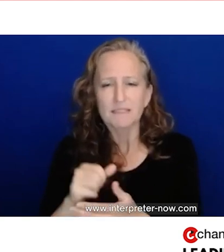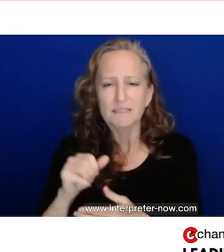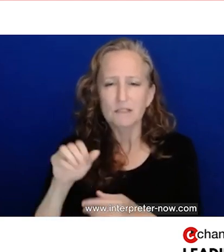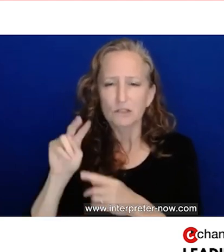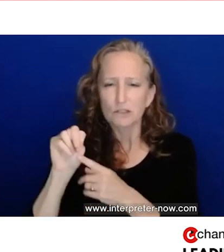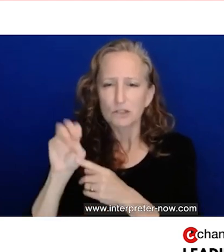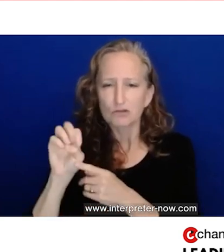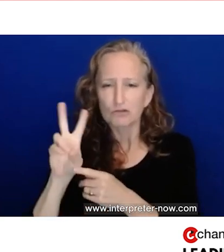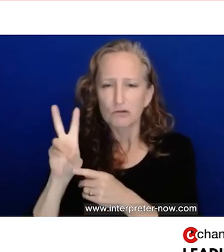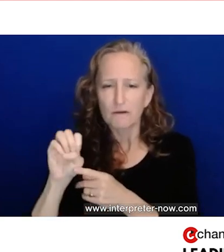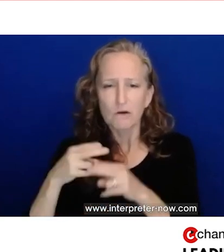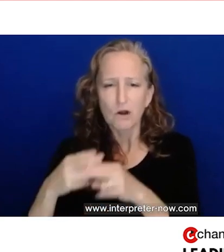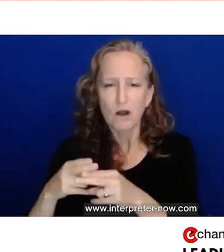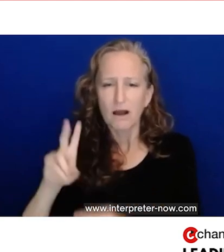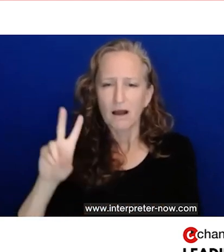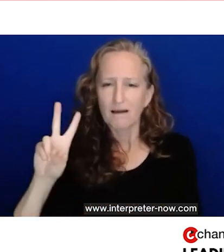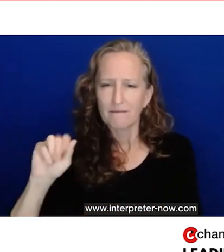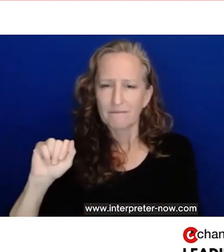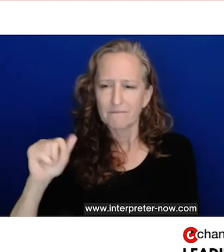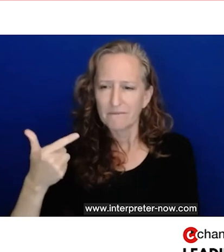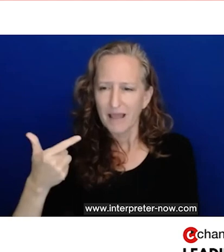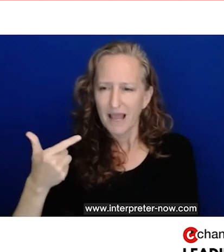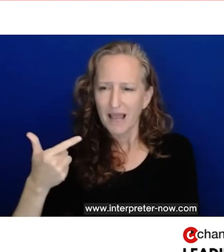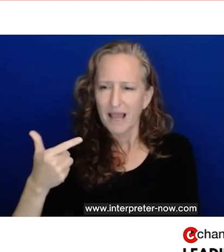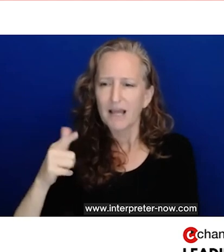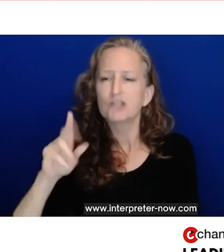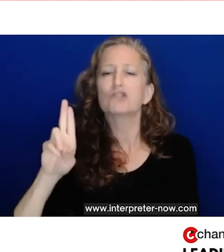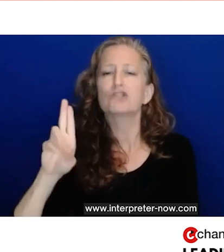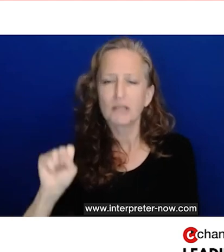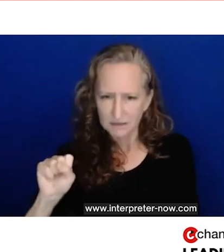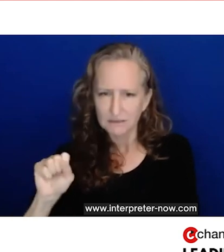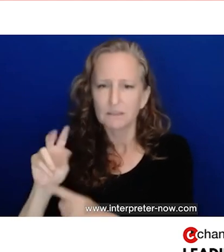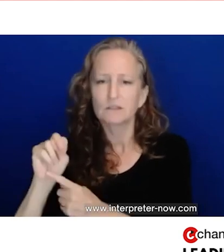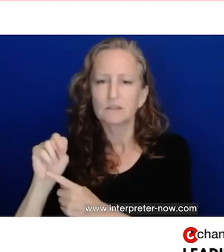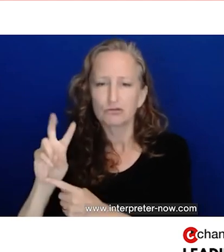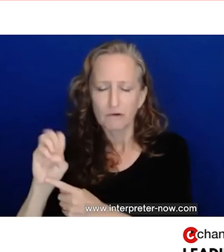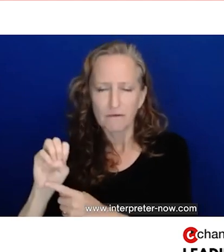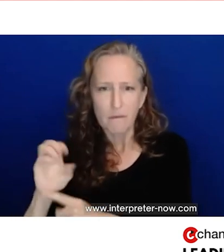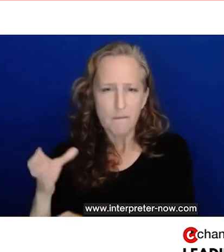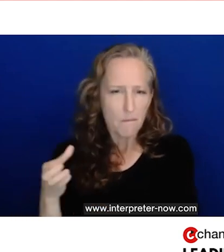nerve. One of the most powerful, powerful parts of our anatomy, the vagus nerve is pretty